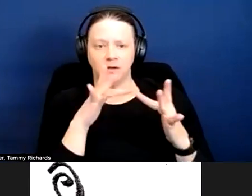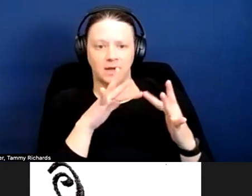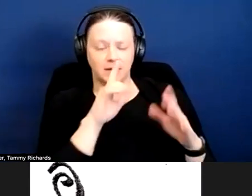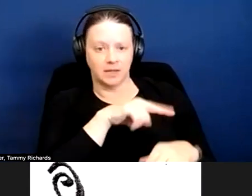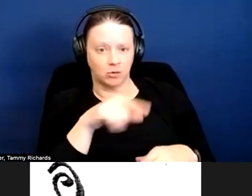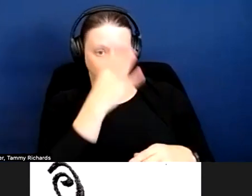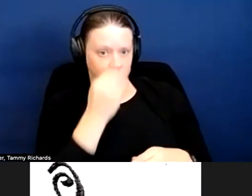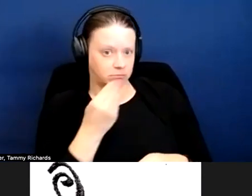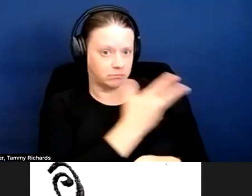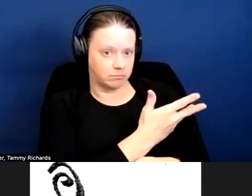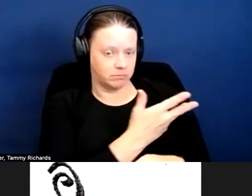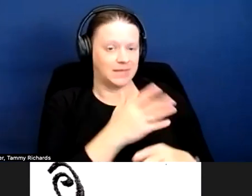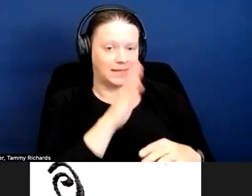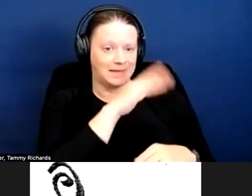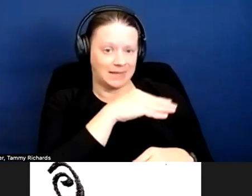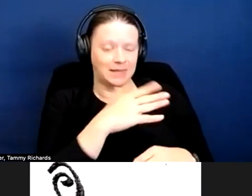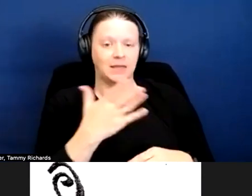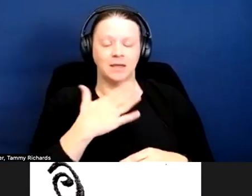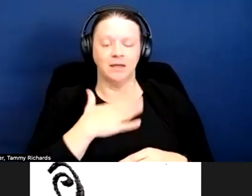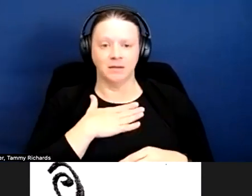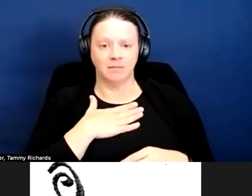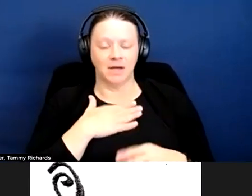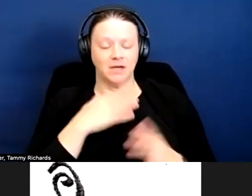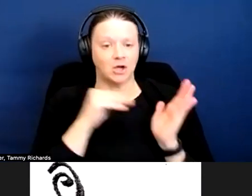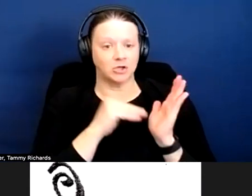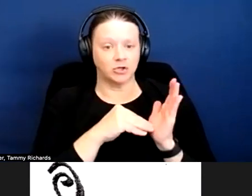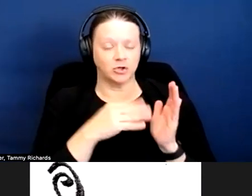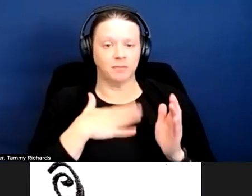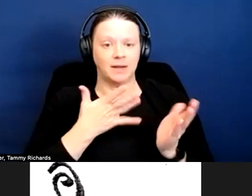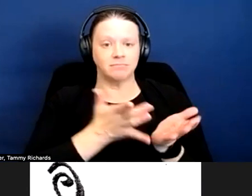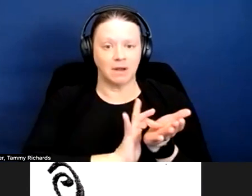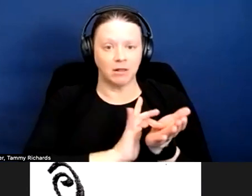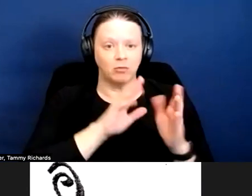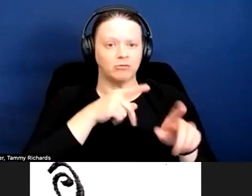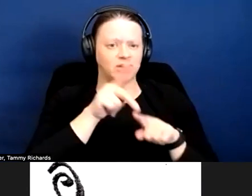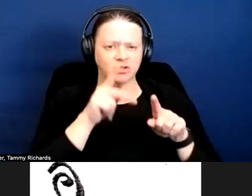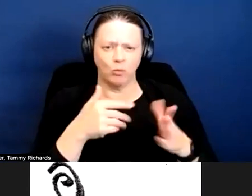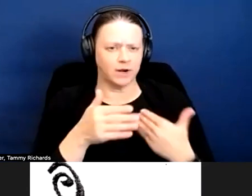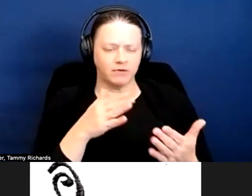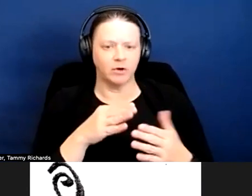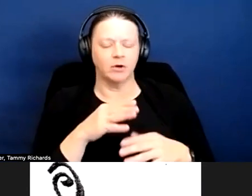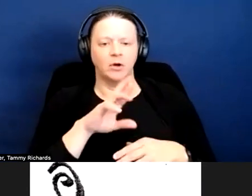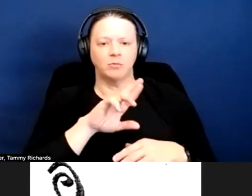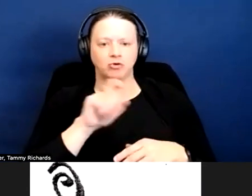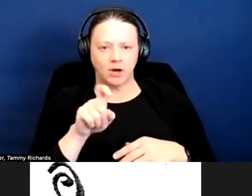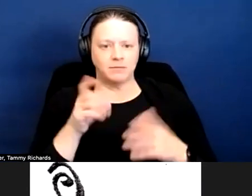know, hey, my doctor, my medical professional, whoever, prescribed a service animal for me